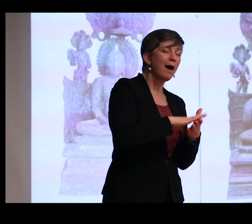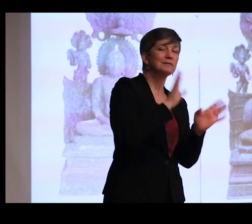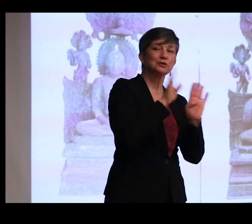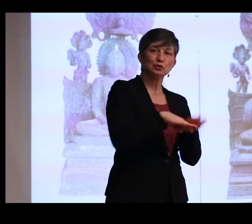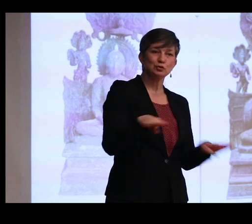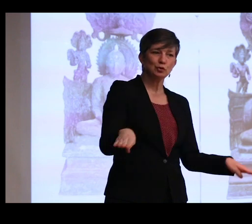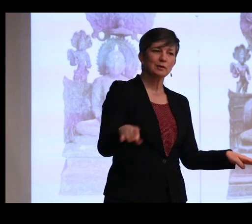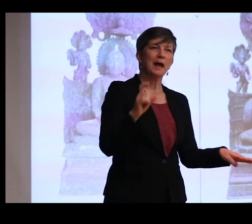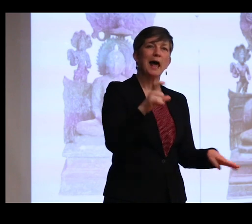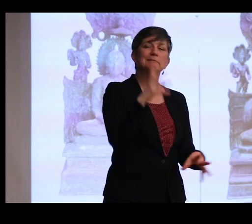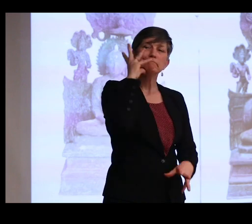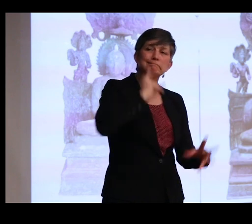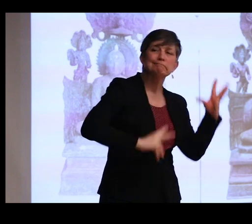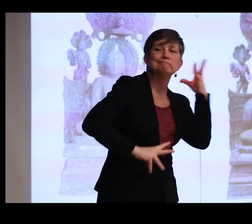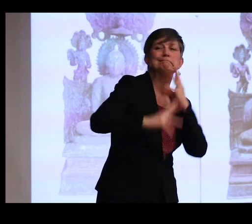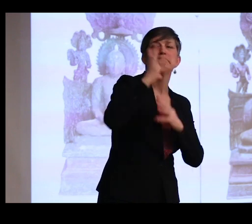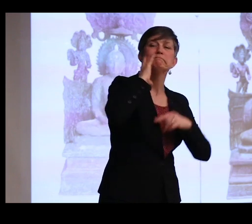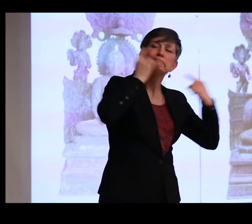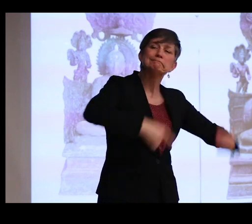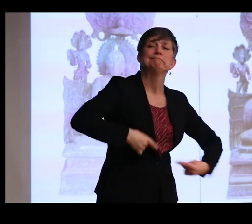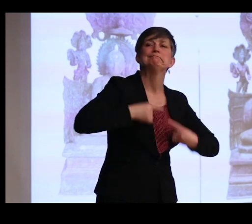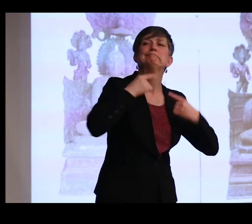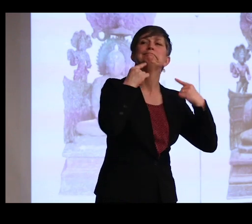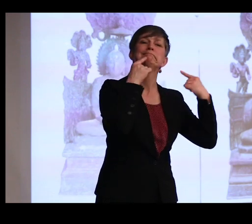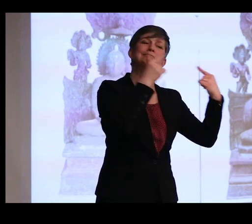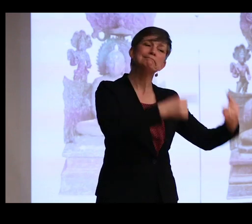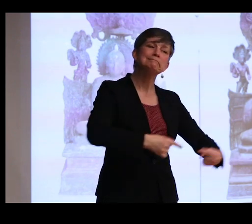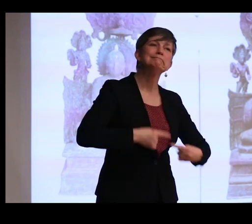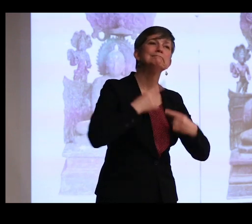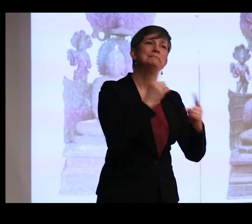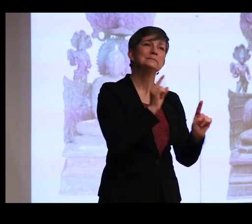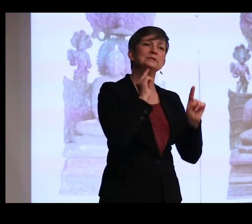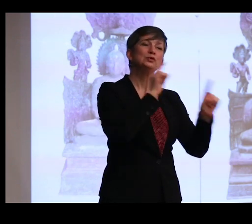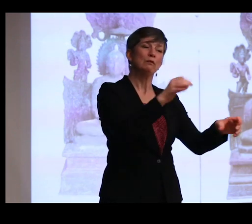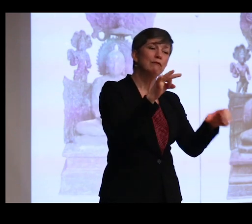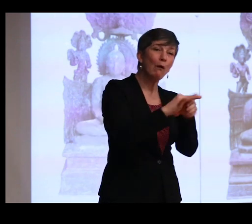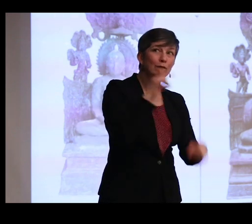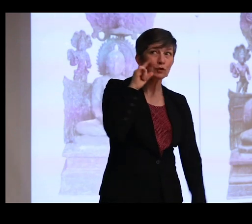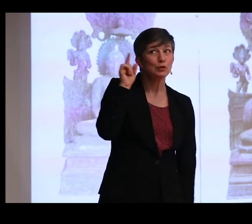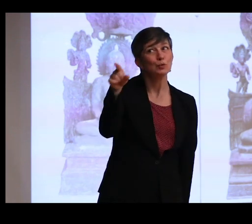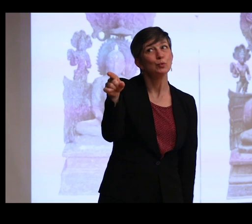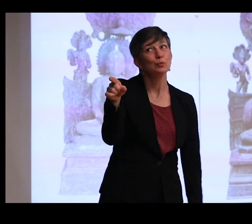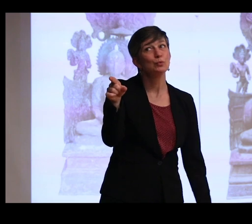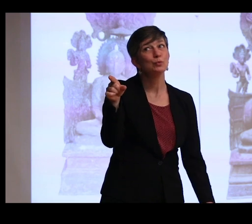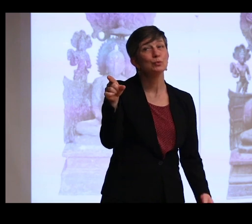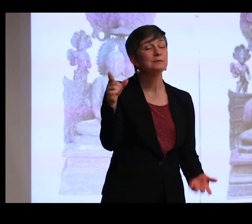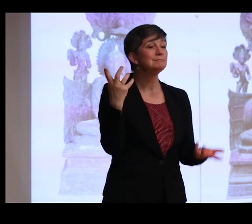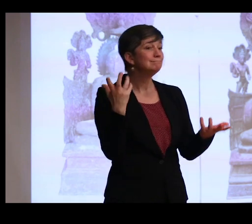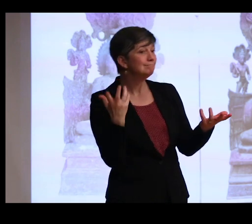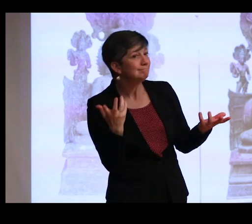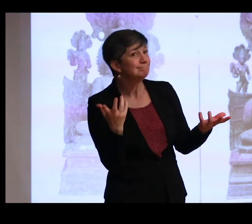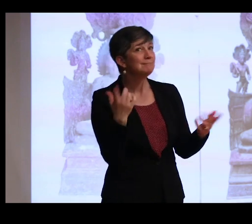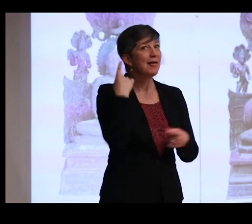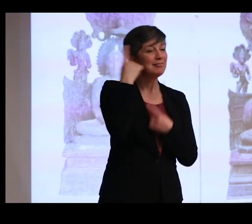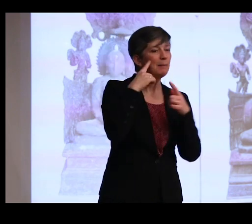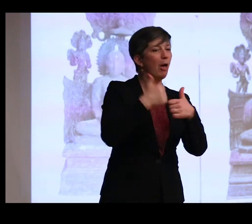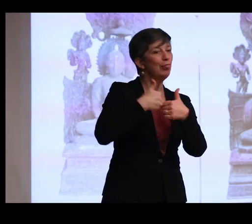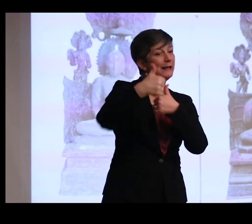had to undergo many difficulties in going to to vote for you. You may inquire the distance from